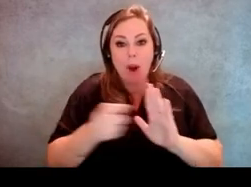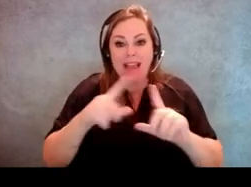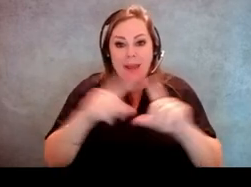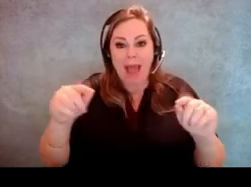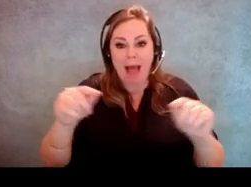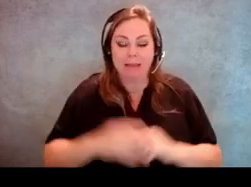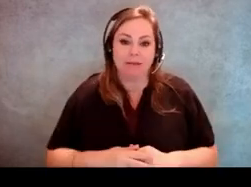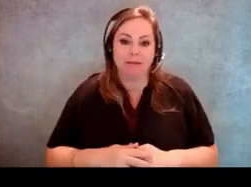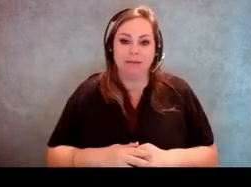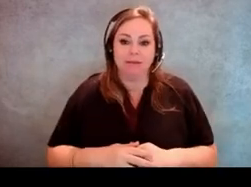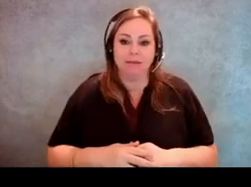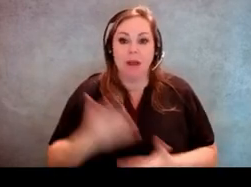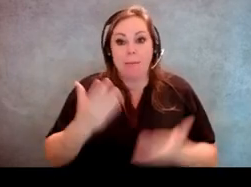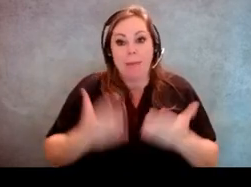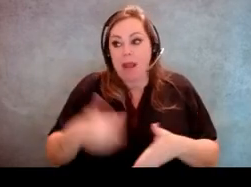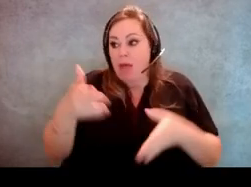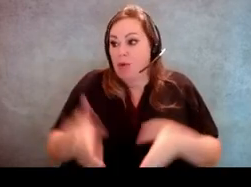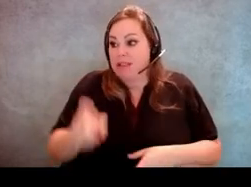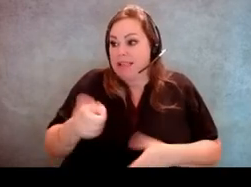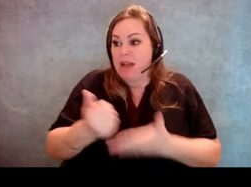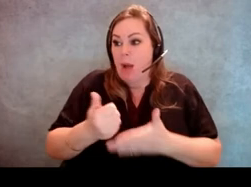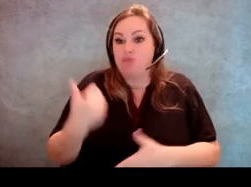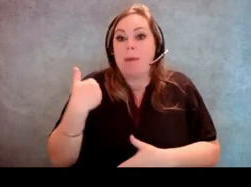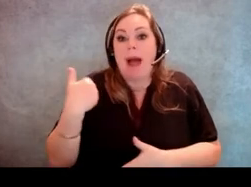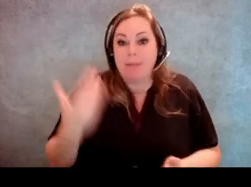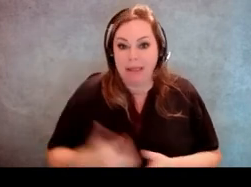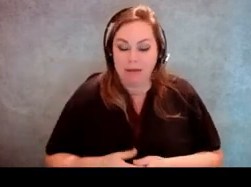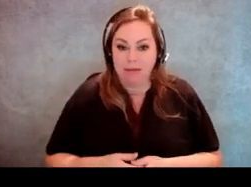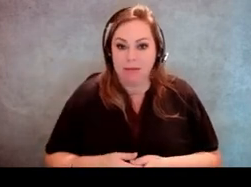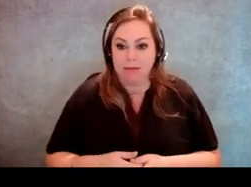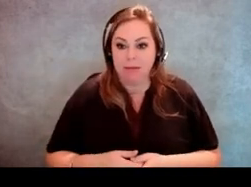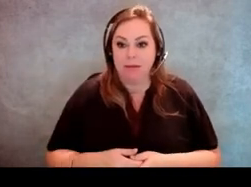I may need someone to remind me of what I'm doing